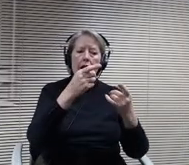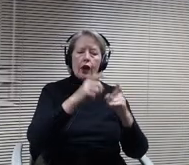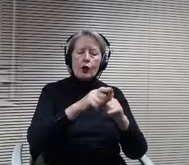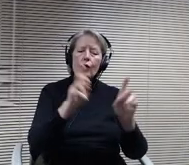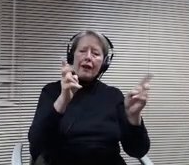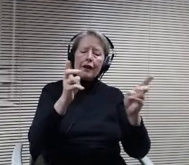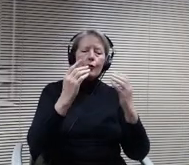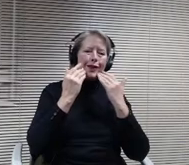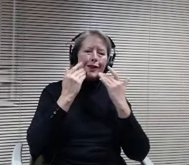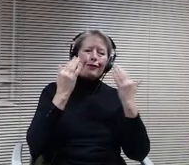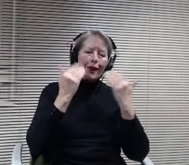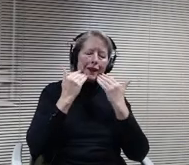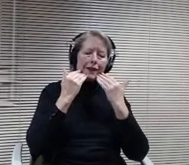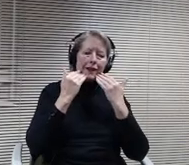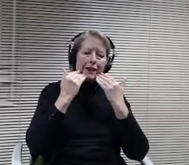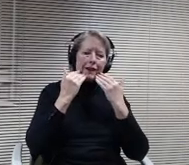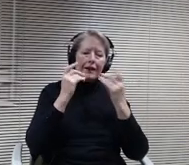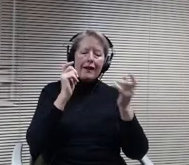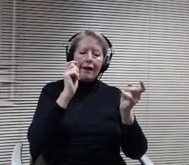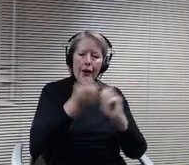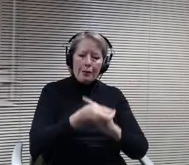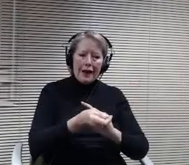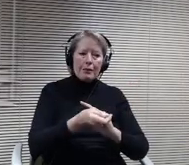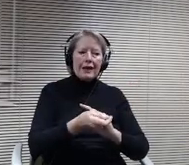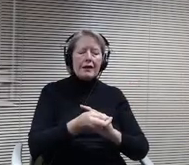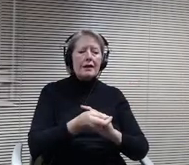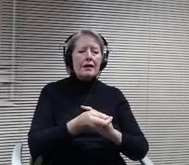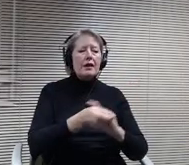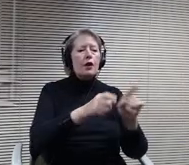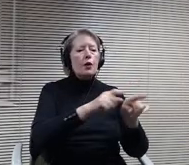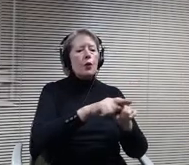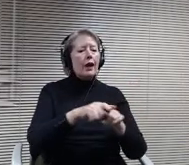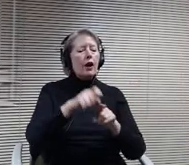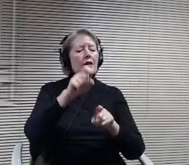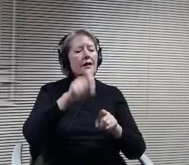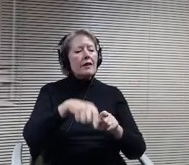Friendly Amendment we would also need to amend under Roman